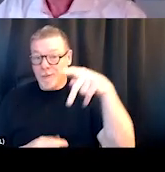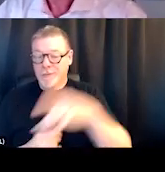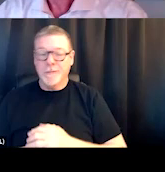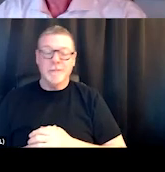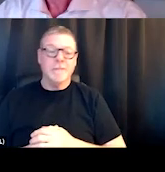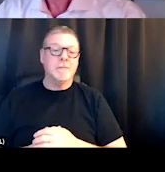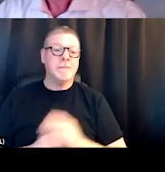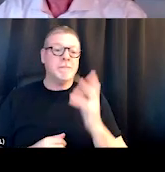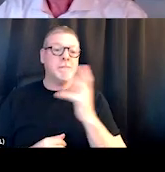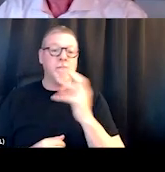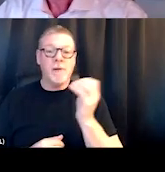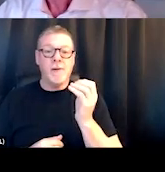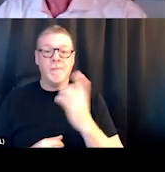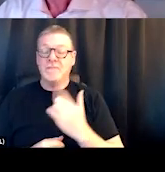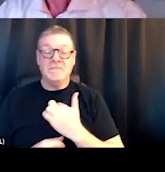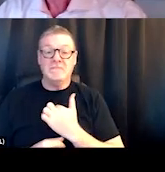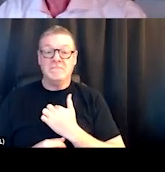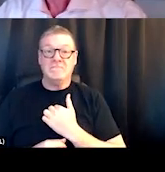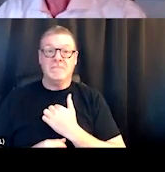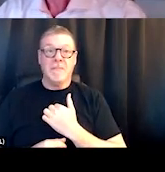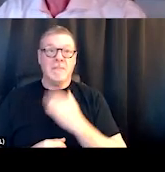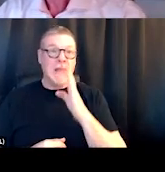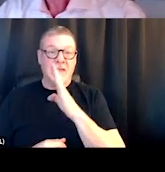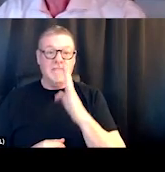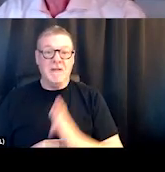And I've never been sort of confronted